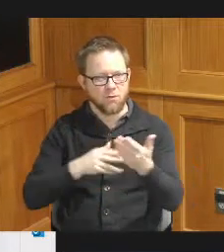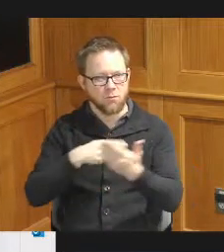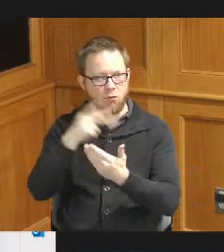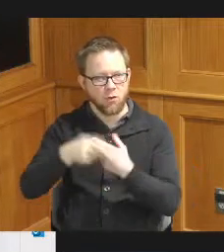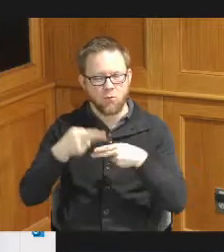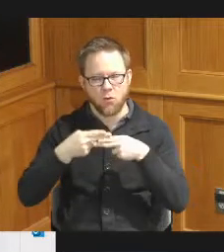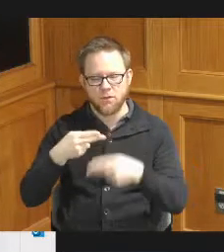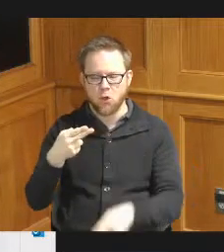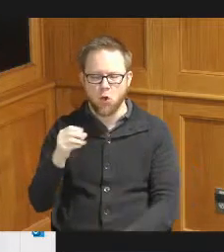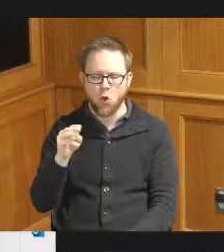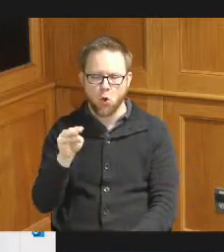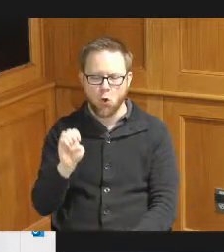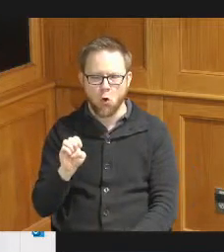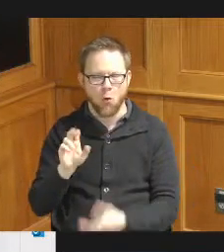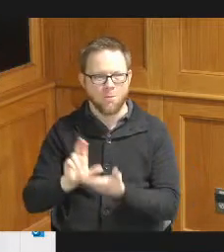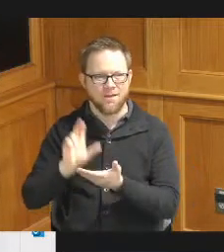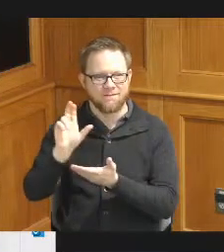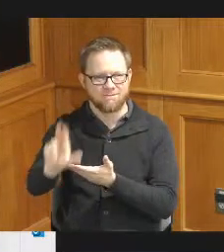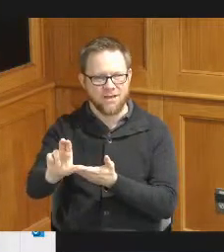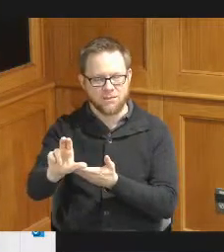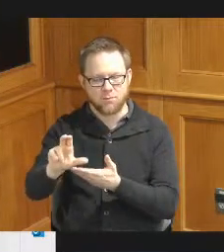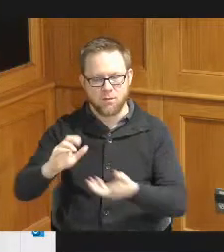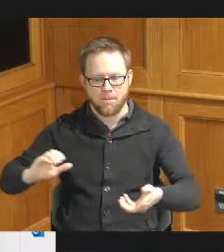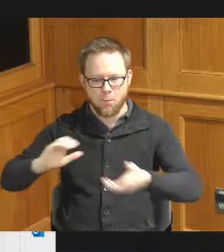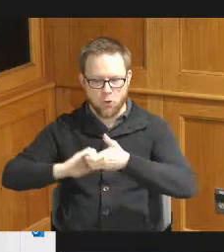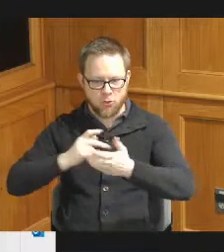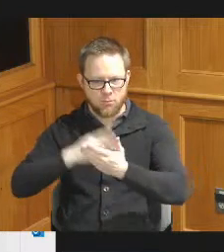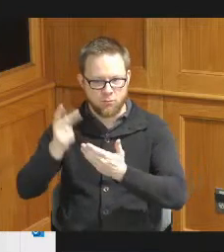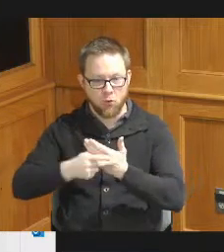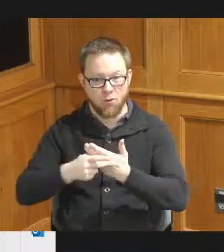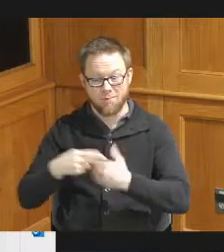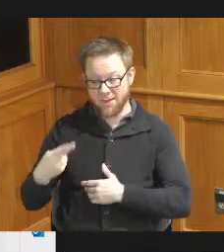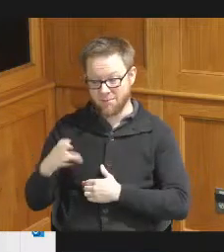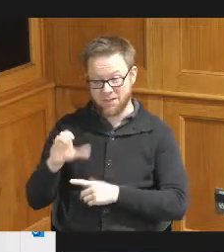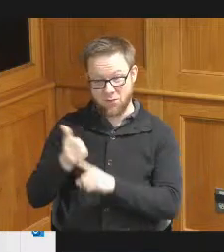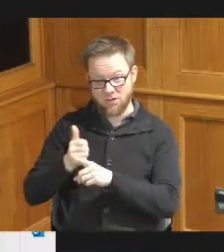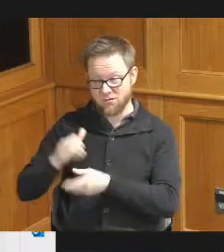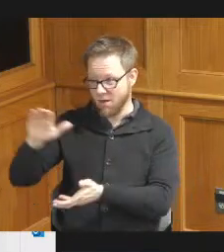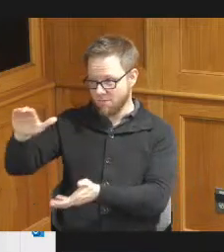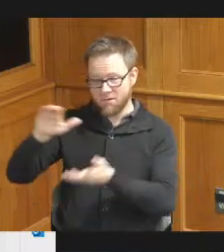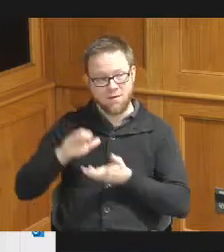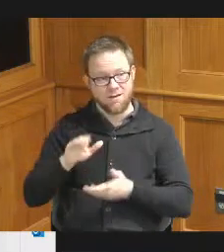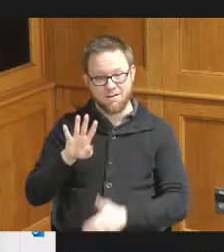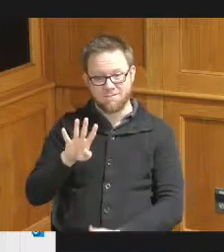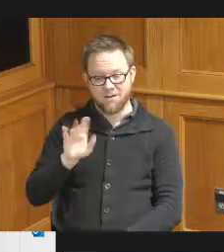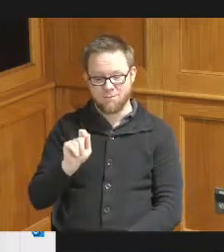Hamilton County received 5.4 million dollars this is a one-time funding opportunity that